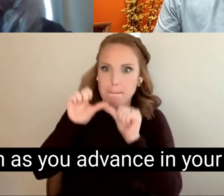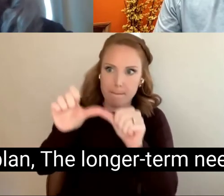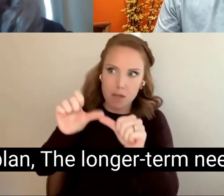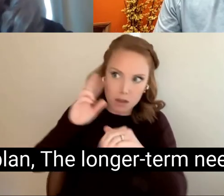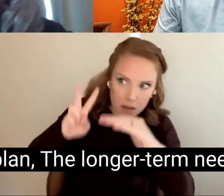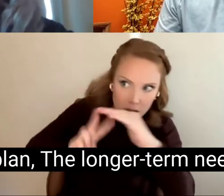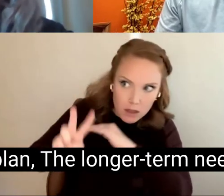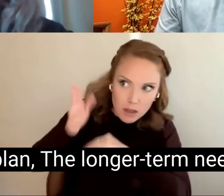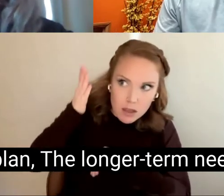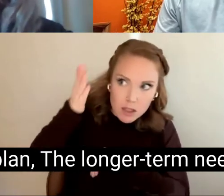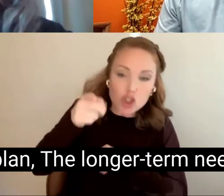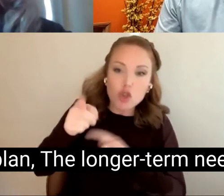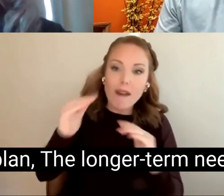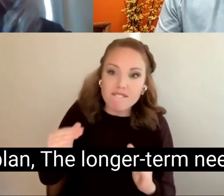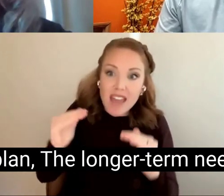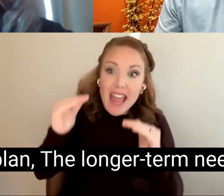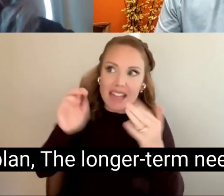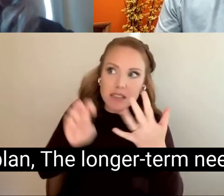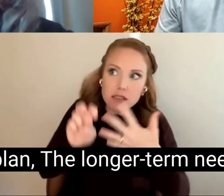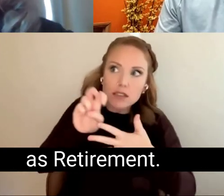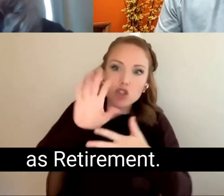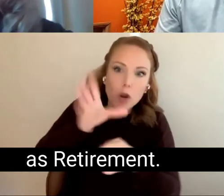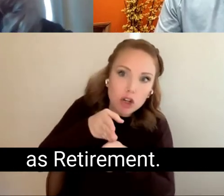and as you plan, The longer-term needs such as Retirement.